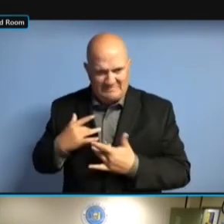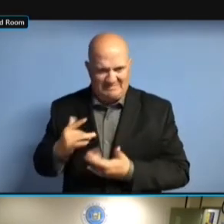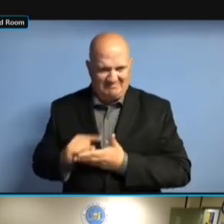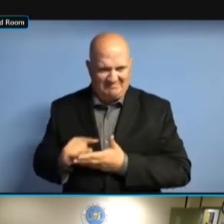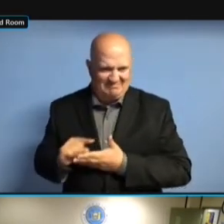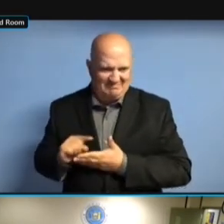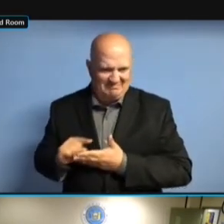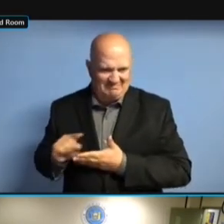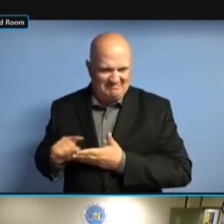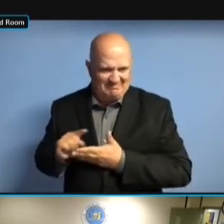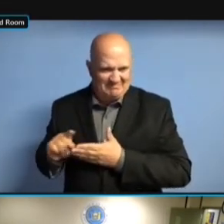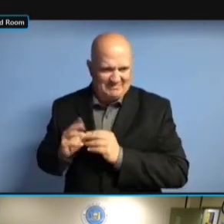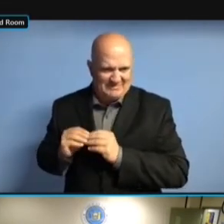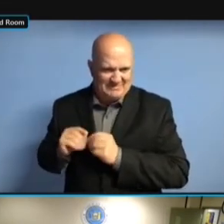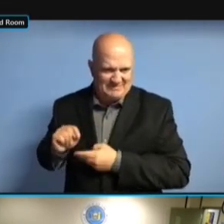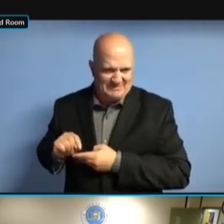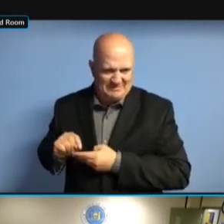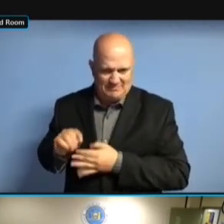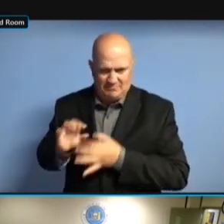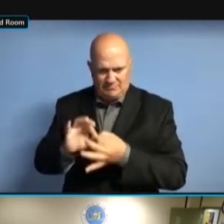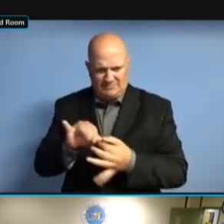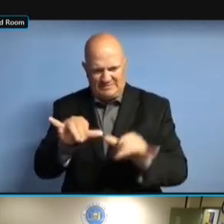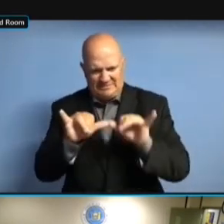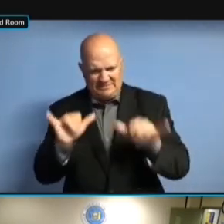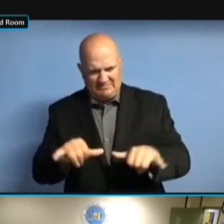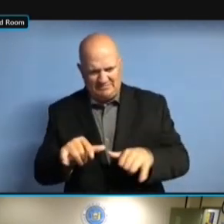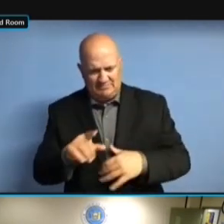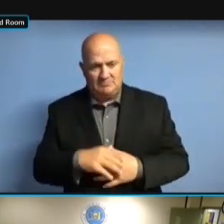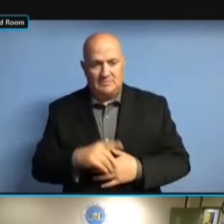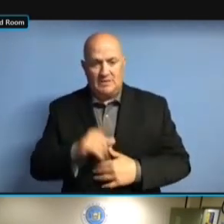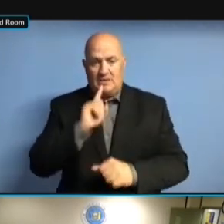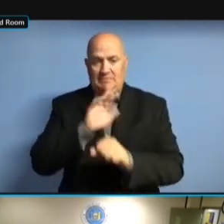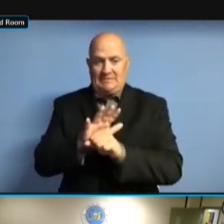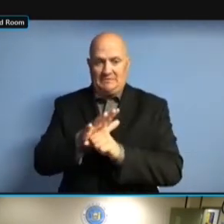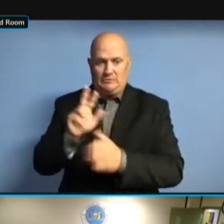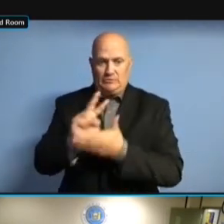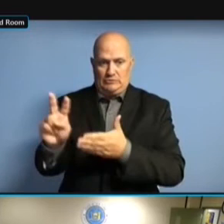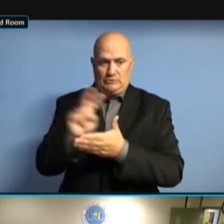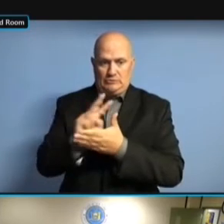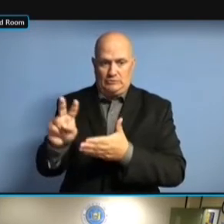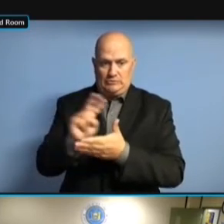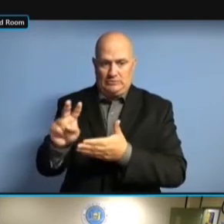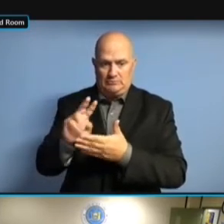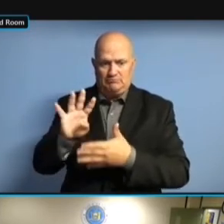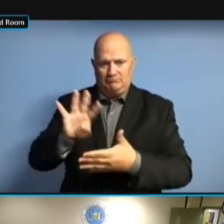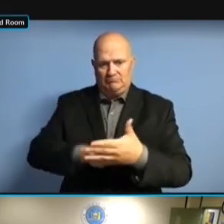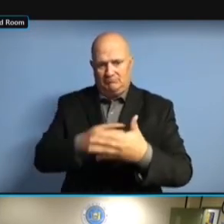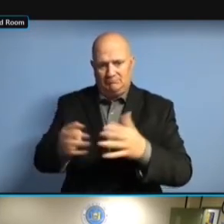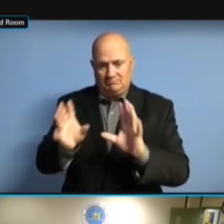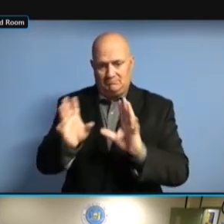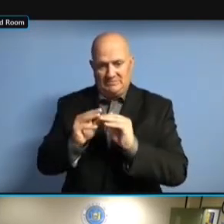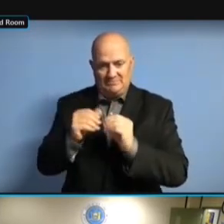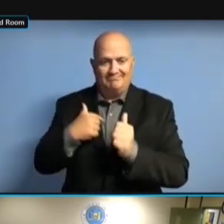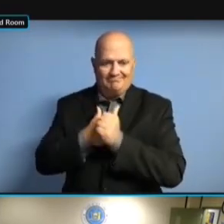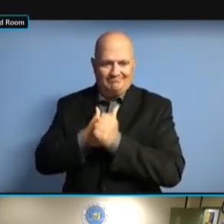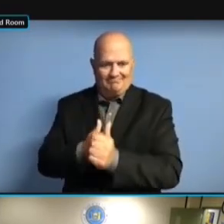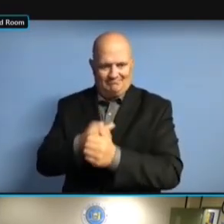STAYING TO OUR COMMITTED BIWEEKLY STAYING TO OUR COMMITTED BIWEEKLY RELEASE STAYING TO OUR COMMITTED BIWEEKLY RELEASE SCHEDULE STAYING TO OUR COMMITTED BIWEEKLY RELEASE SCHEDULE AND BIWEEKLY RELEASE SCHEDULE AND BIWEEKLY RELEASE SCHEDULE AND ALSO BIWEEKLY RELEASE SCHEDULE AND ALSO INCORPORATING BIWEEKLY RELEASE SCHEDULE AND ALSO INCORPORATING FEEDBACK BIWEEKLY RELEASE SCHEDULE AND ALSO INCORPORATING FEEDBACK WE ALSO INCORPORATING FEEDBACK WE ALSO INCORPORATING FEEDBACK WE RECEIVED ALSO INCORPORATING FEEDBACK WE RECEIVED AS ALSO INCORPORATING FEEDBACK WE RECEIVED AS WELL ALSO INCORPORATING FEEDBACK WE RECEIVED AS WELL AS RECEIVED AS WELL AS RECEIVED AS WELL AS [ RECEIVED AS WELL AS [ INAUDIBLE RECEIVED AS WELL AS RECEIVED AS WELL AS MICROSOFT